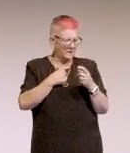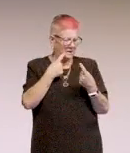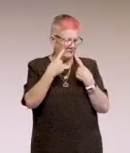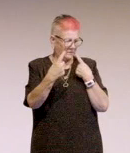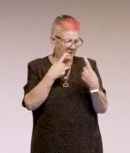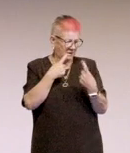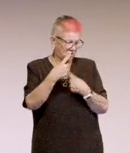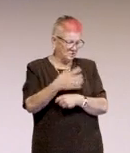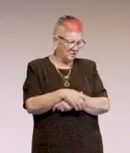Sorry.